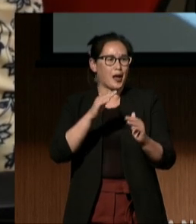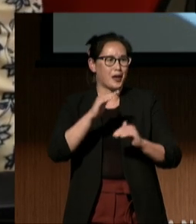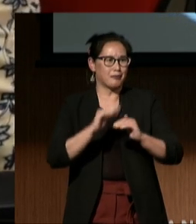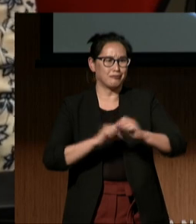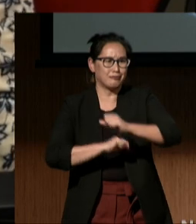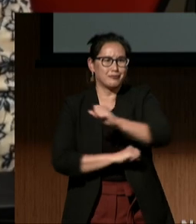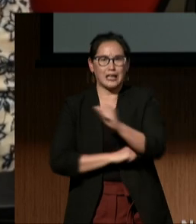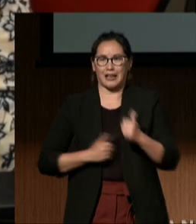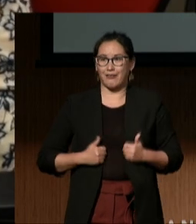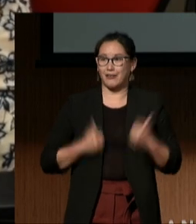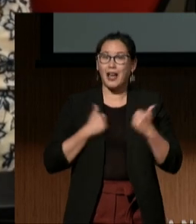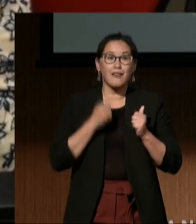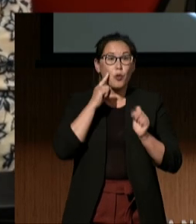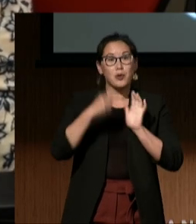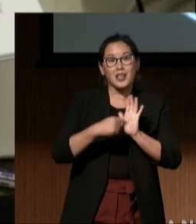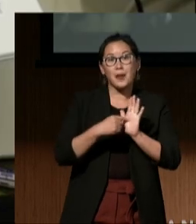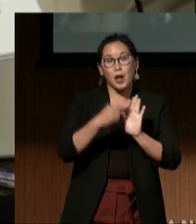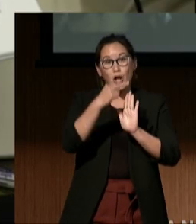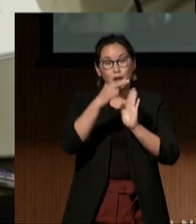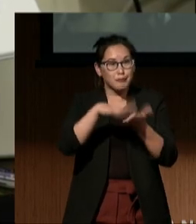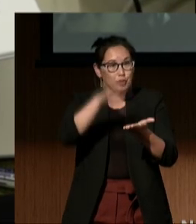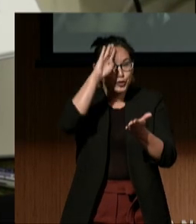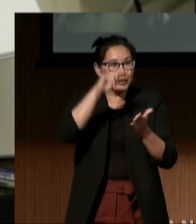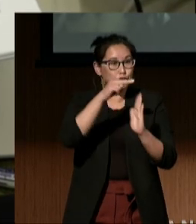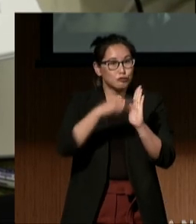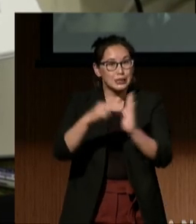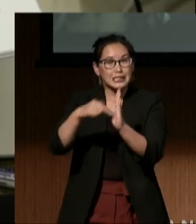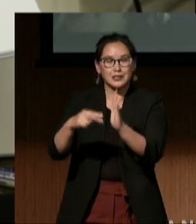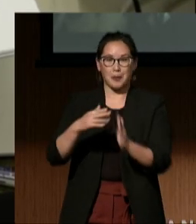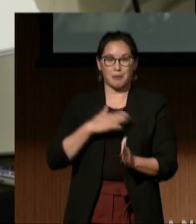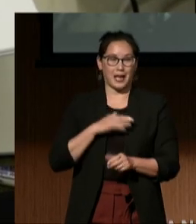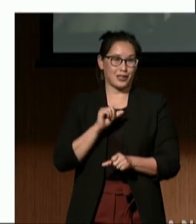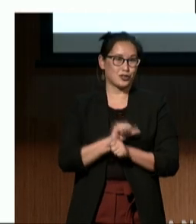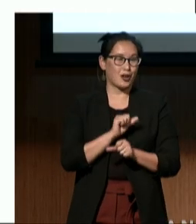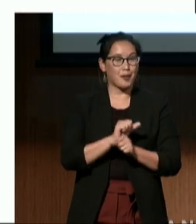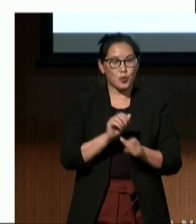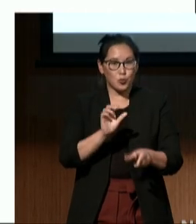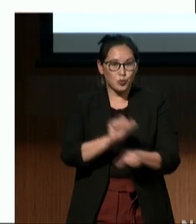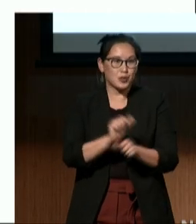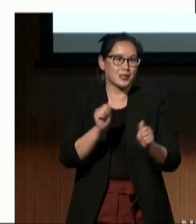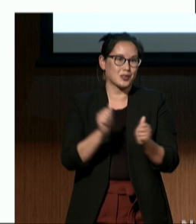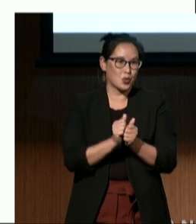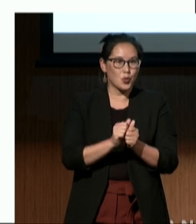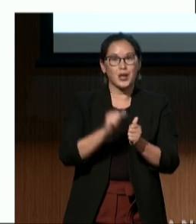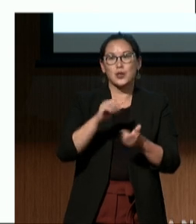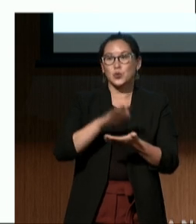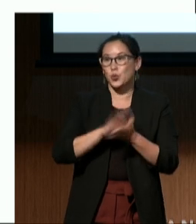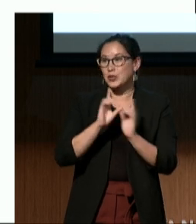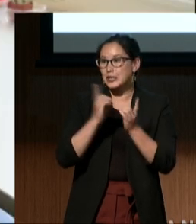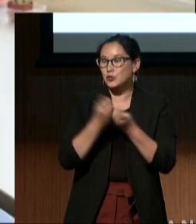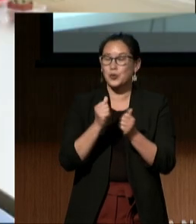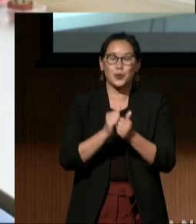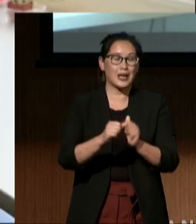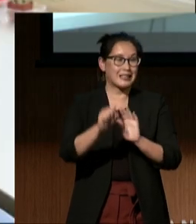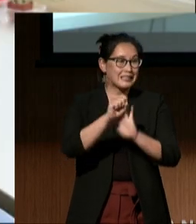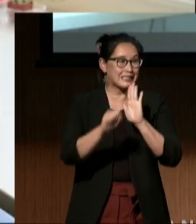It's my job to get school districts, get states to provide that basic building block, to provide them the access to literacy that they need.